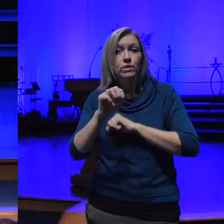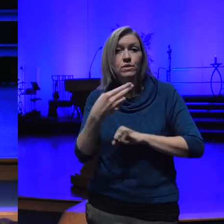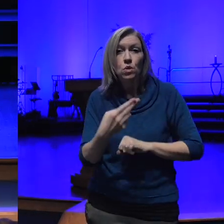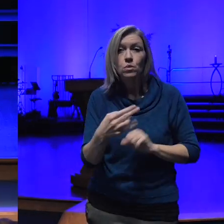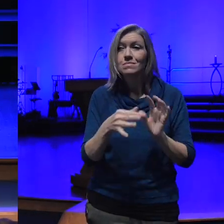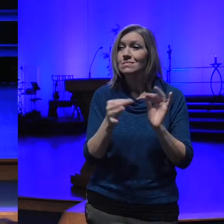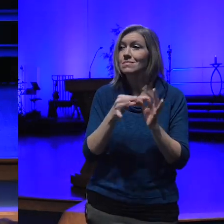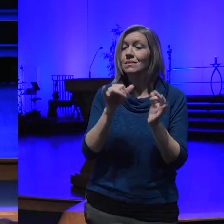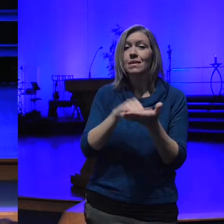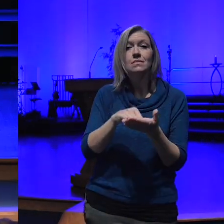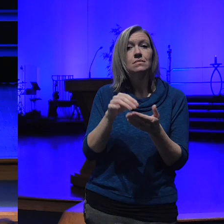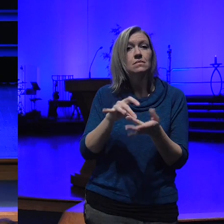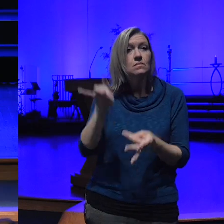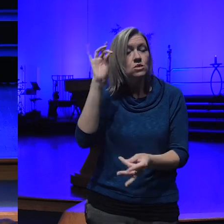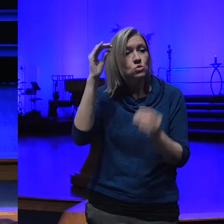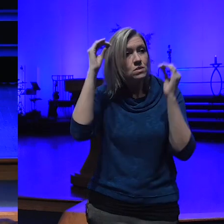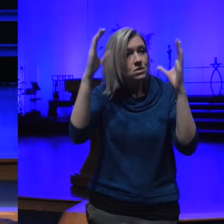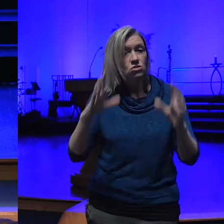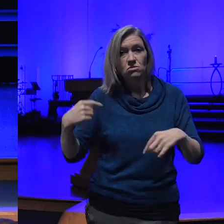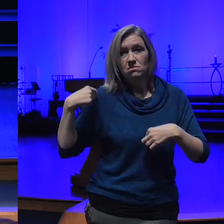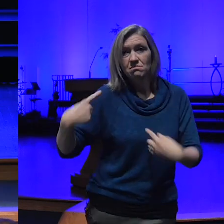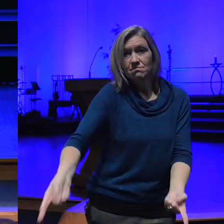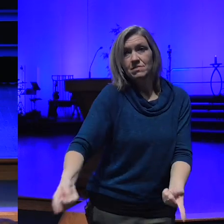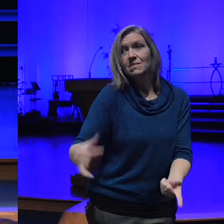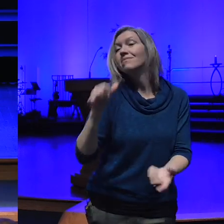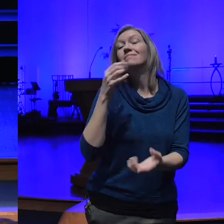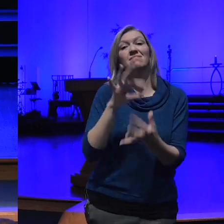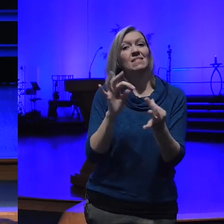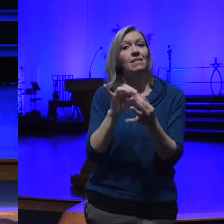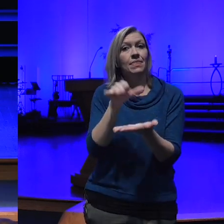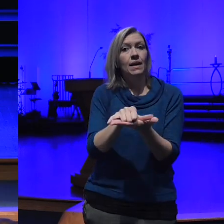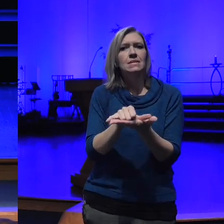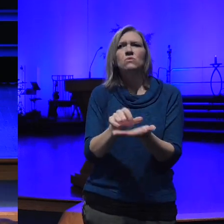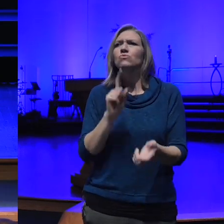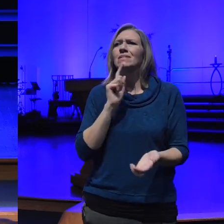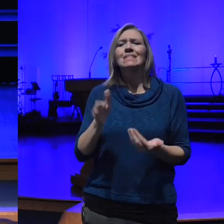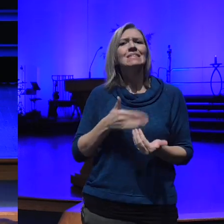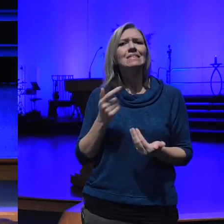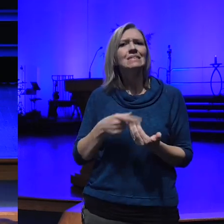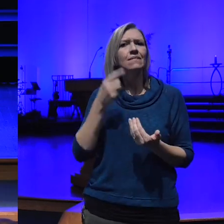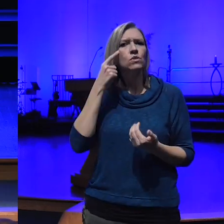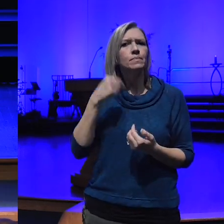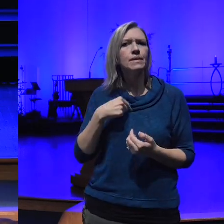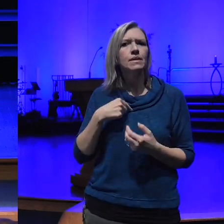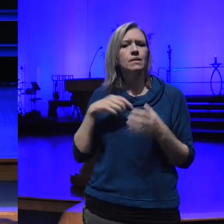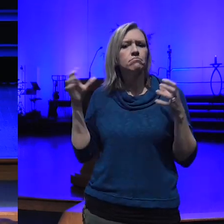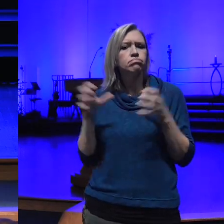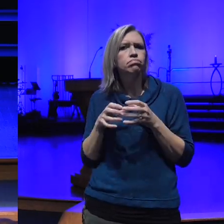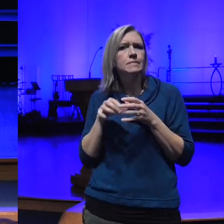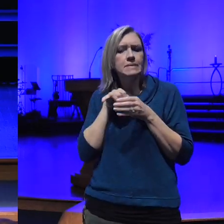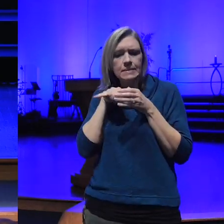ages have said this it's easy for me to hang out and be with people that I agree with and that I